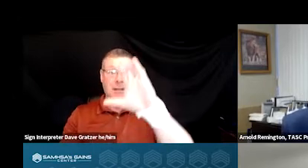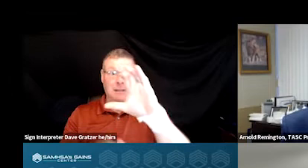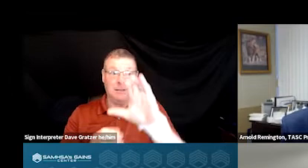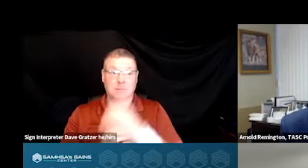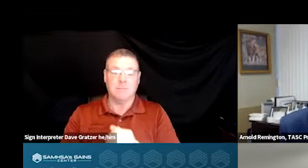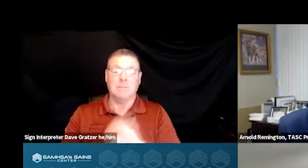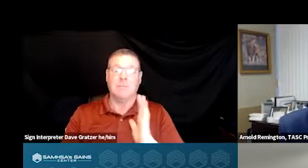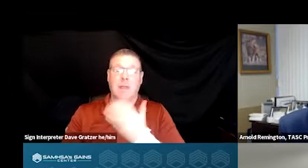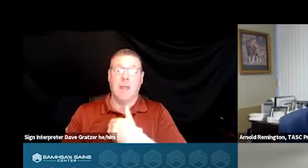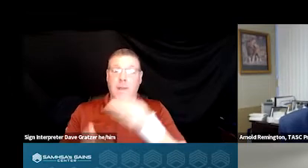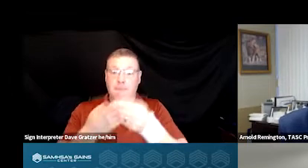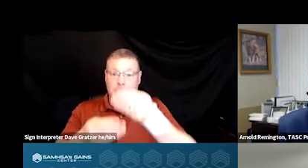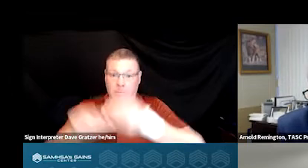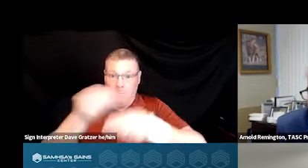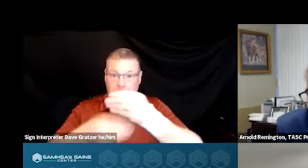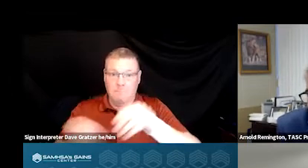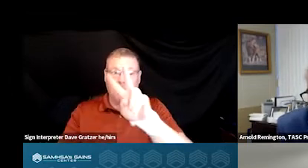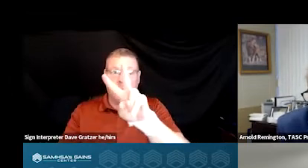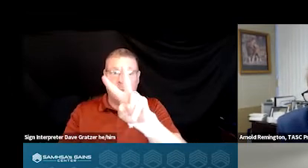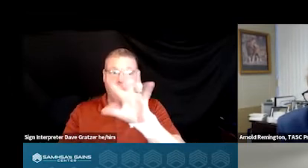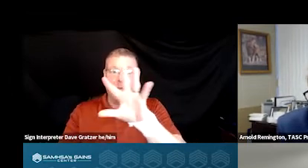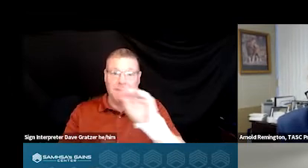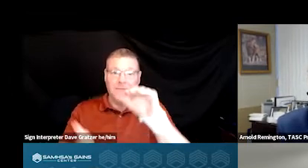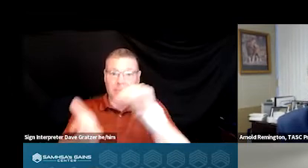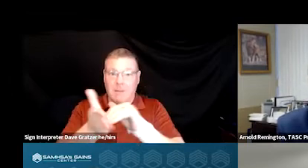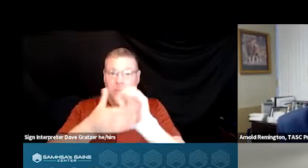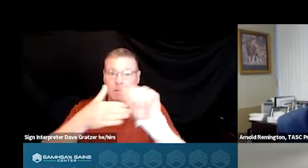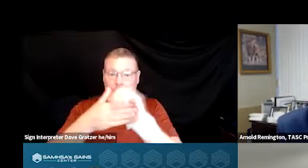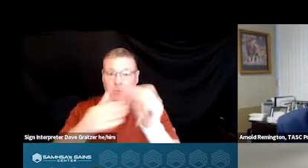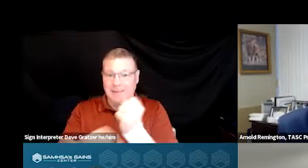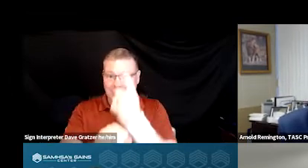our budget was $250,000 annual budget of last year.